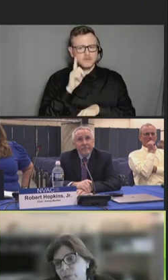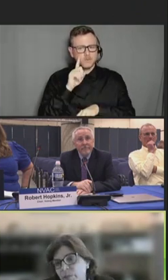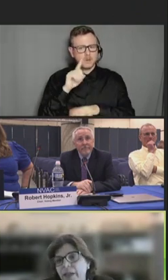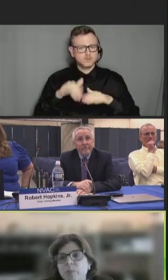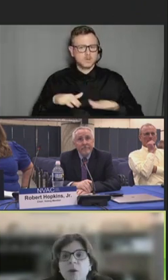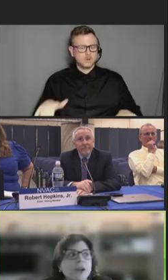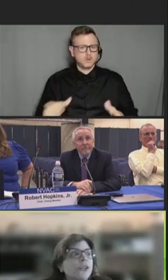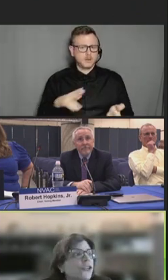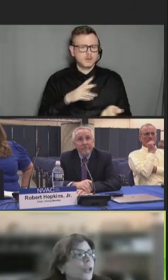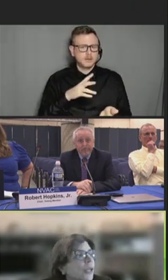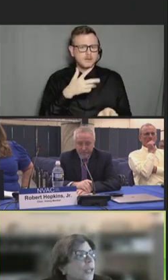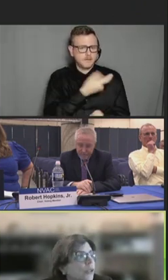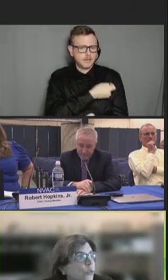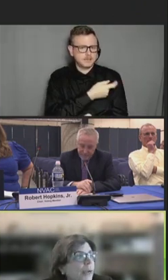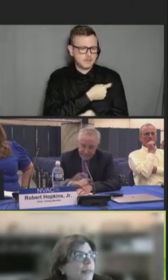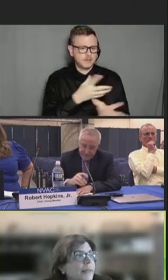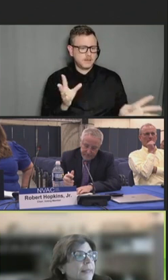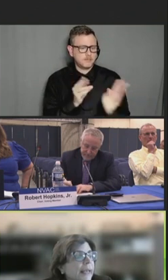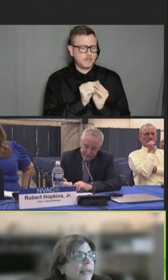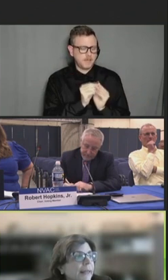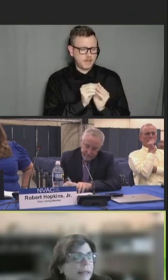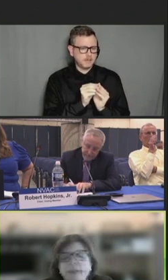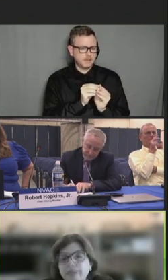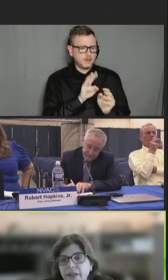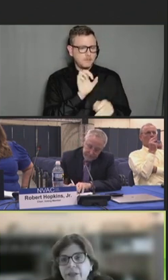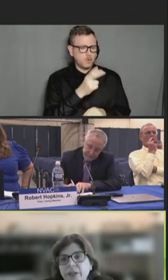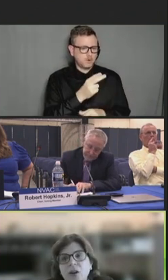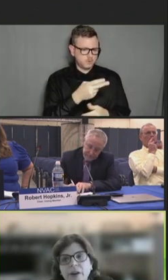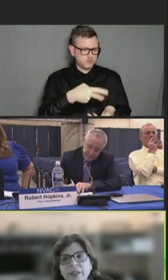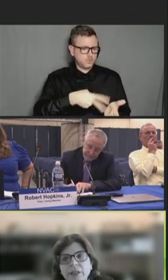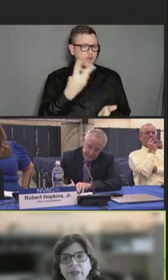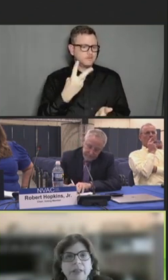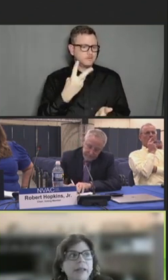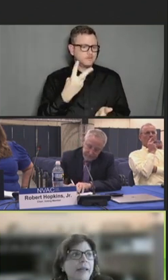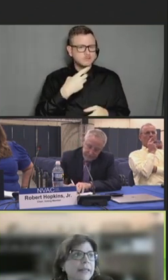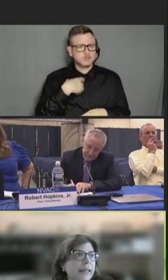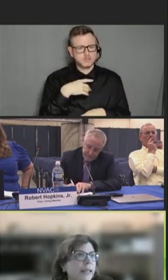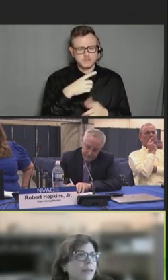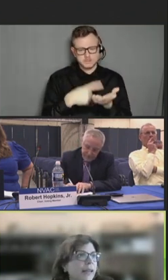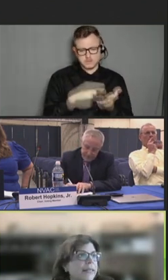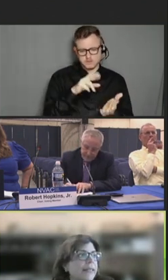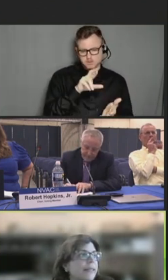They met in March twice, and they discussed the RSV and dengue vaccines.